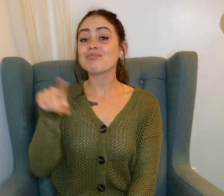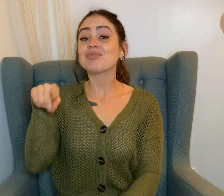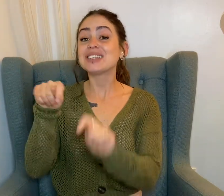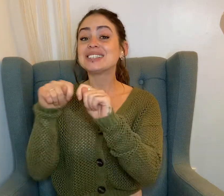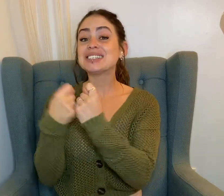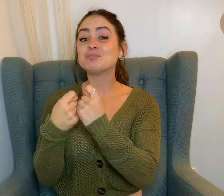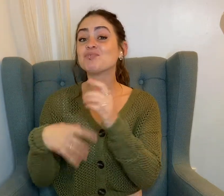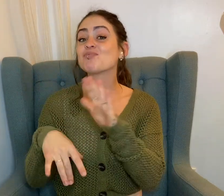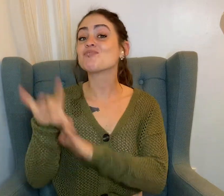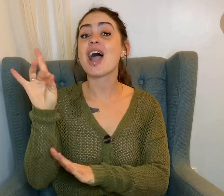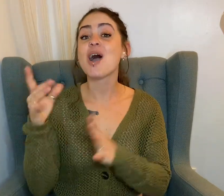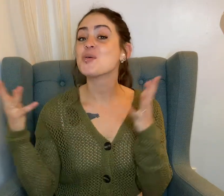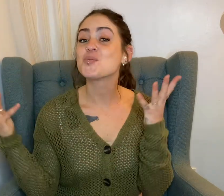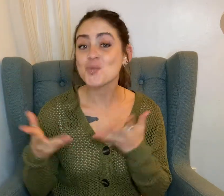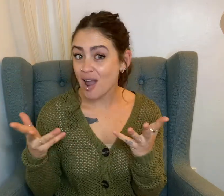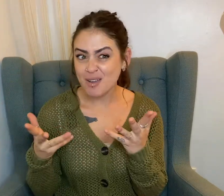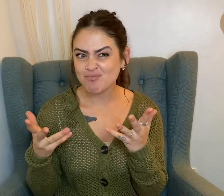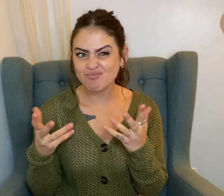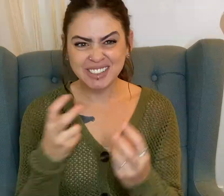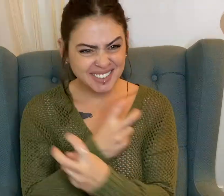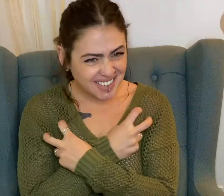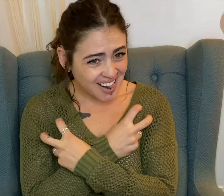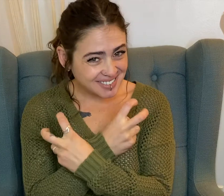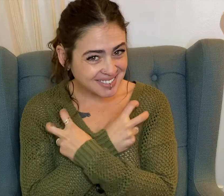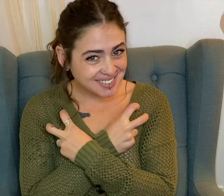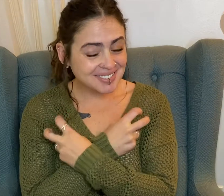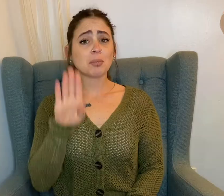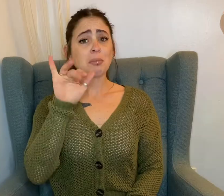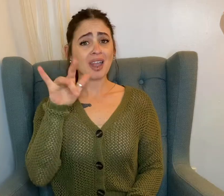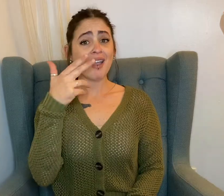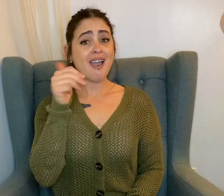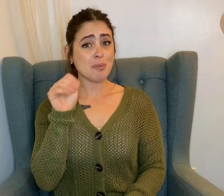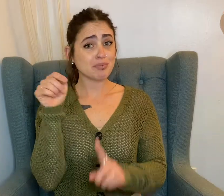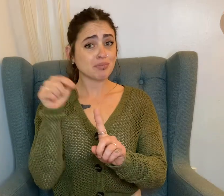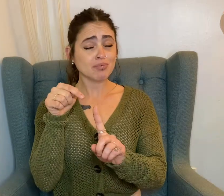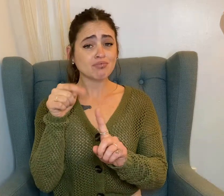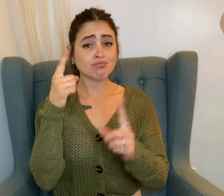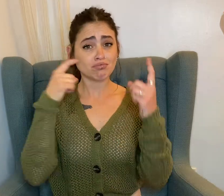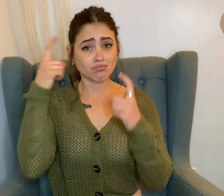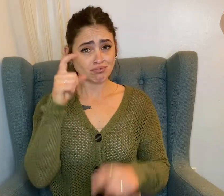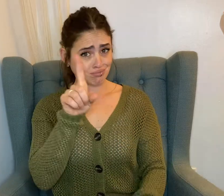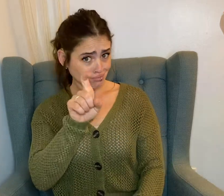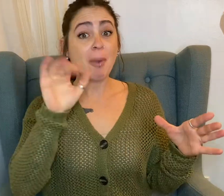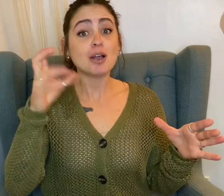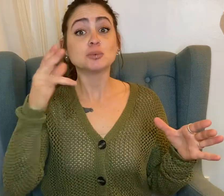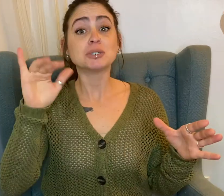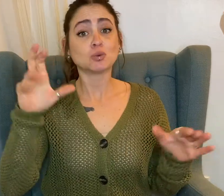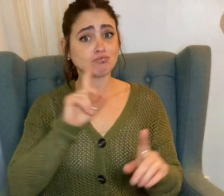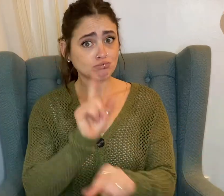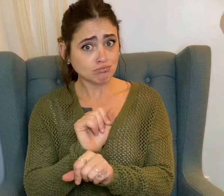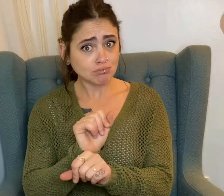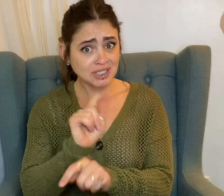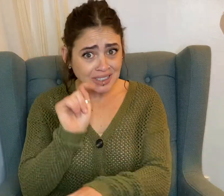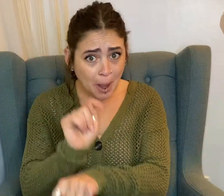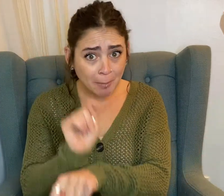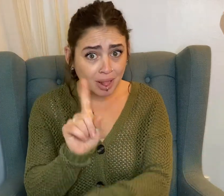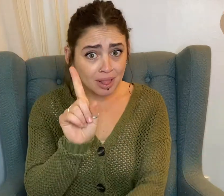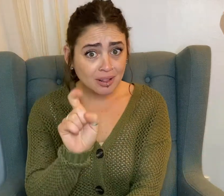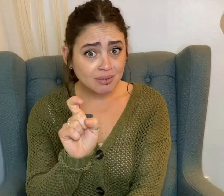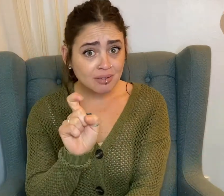The skeletons found in those chambers led Bingham to speculate that Machu Picchu might have been a temple devoted